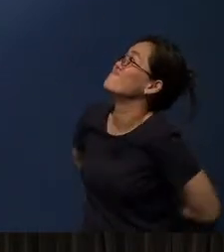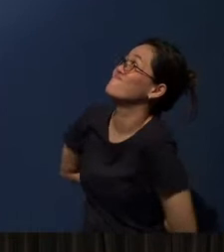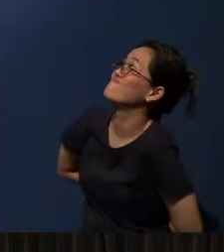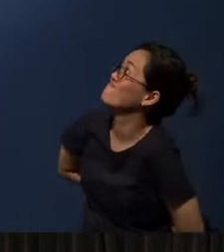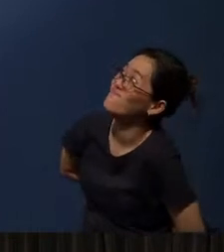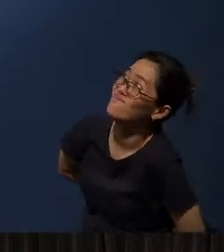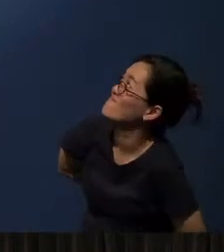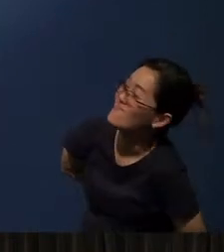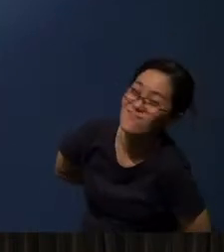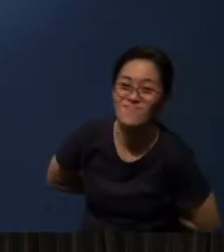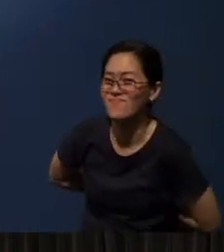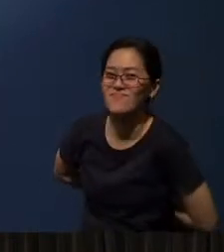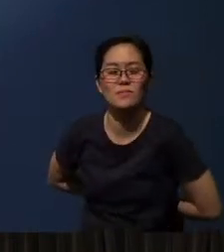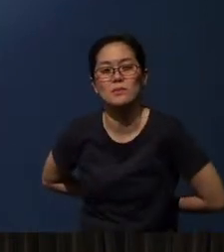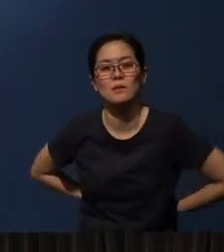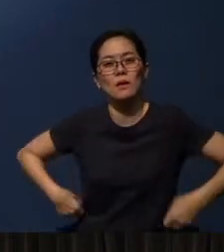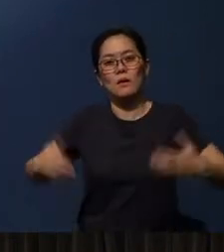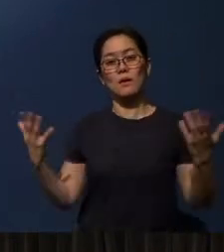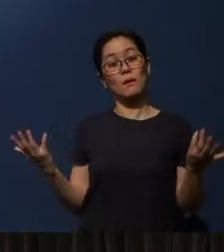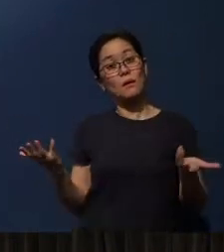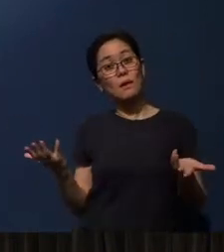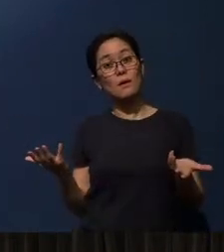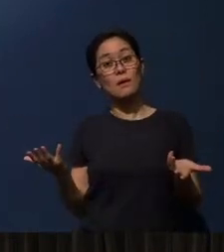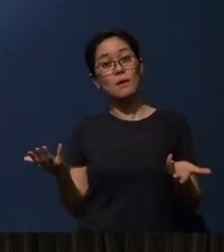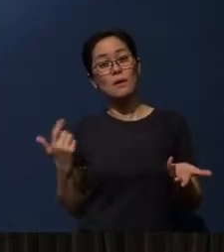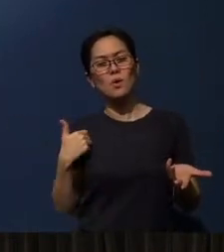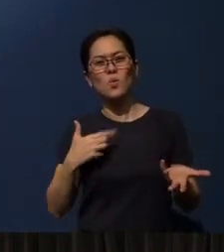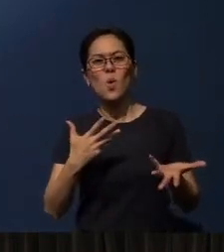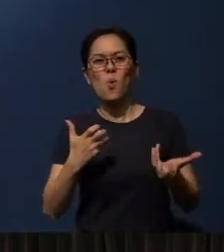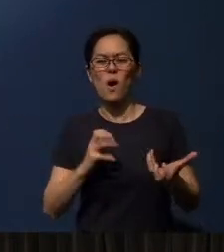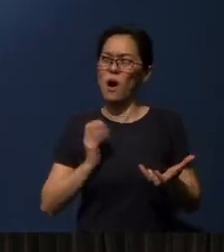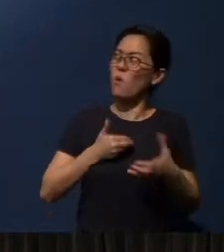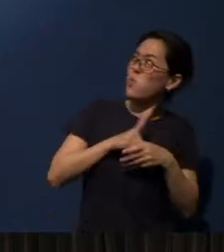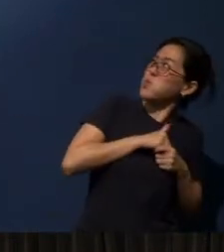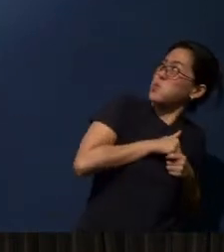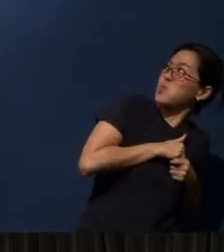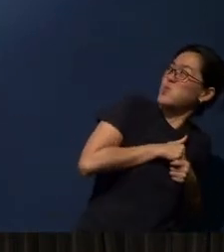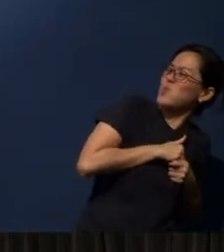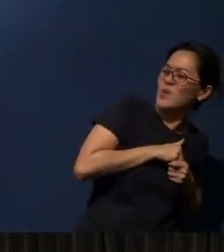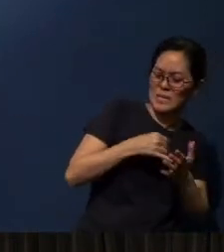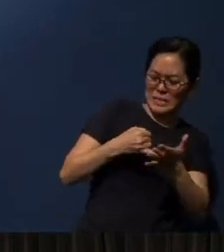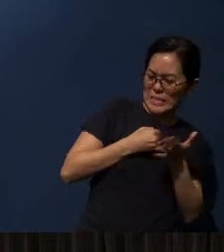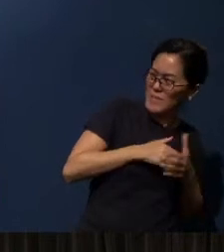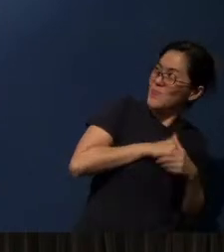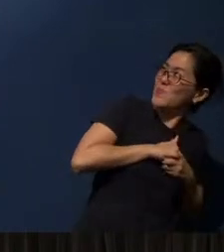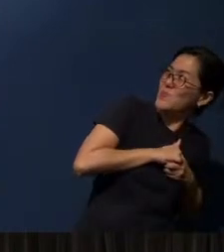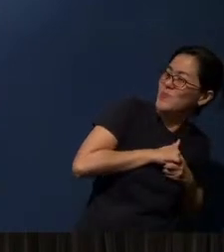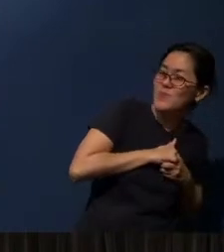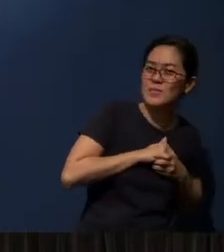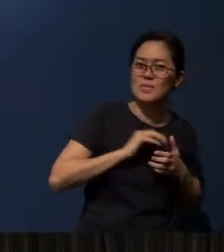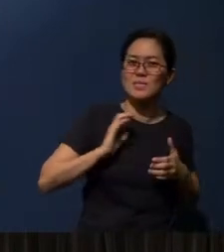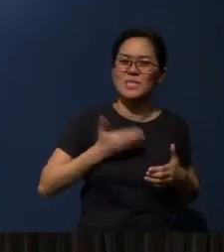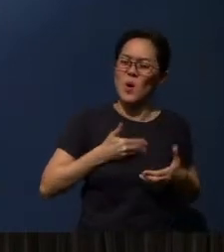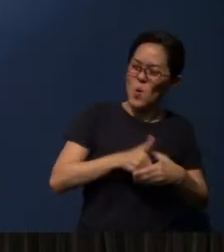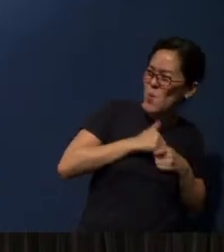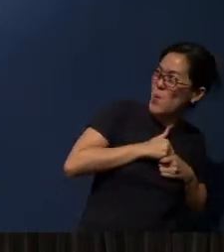And we refuse to open to God. And we want our own ways and we insist on our own ways and we speak (on) our own terms.